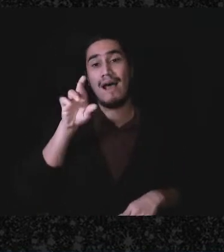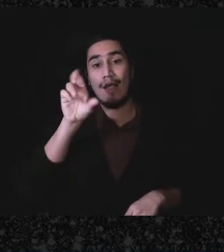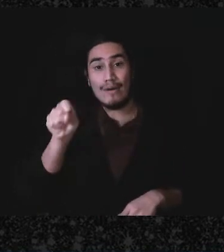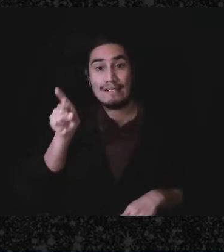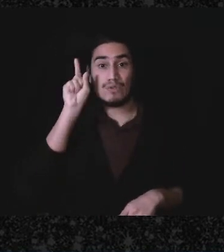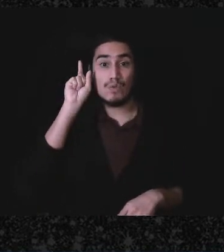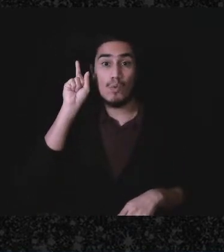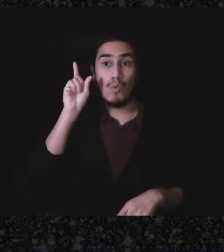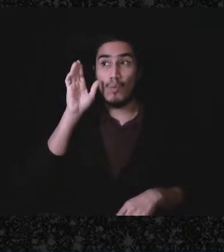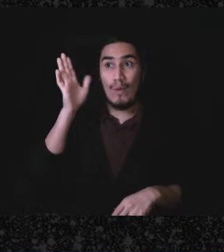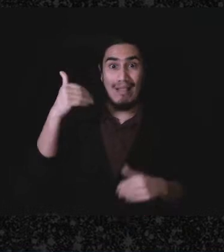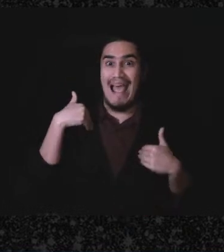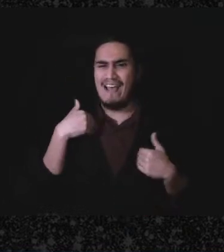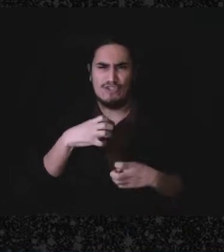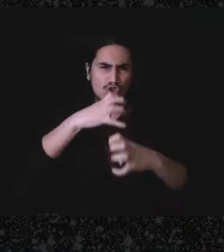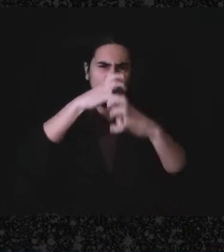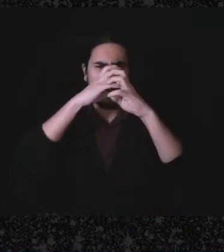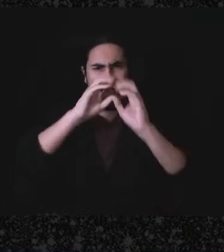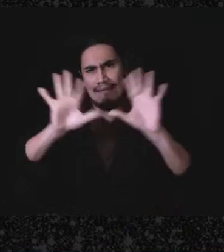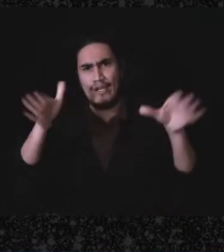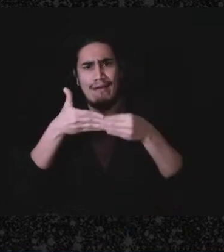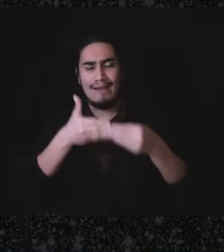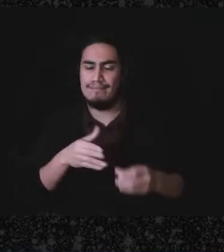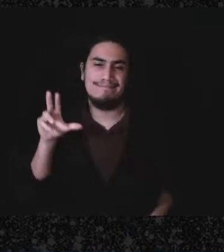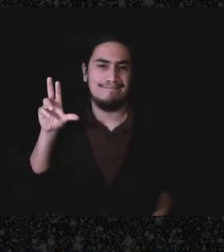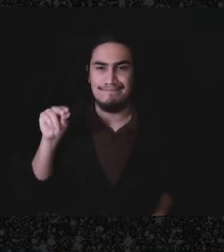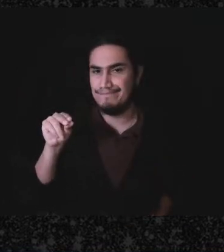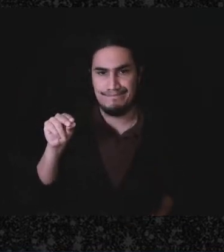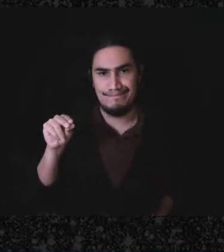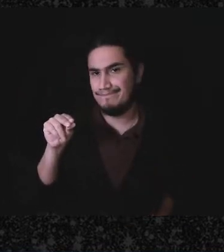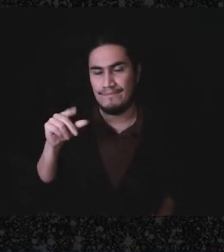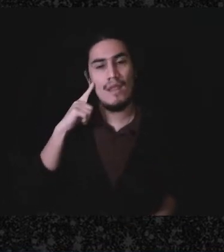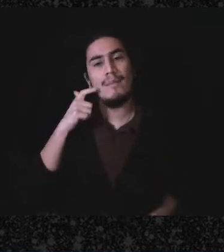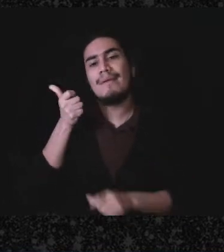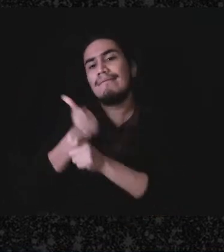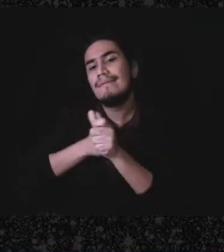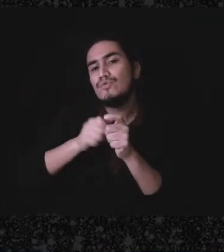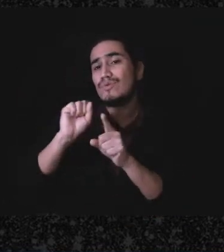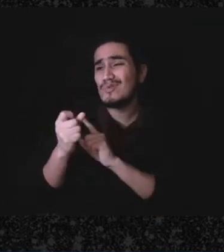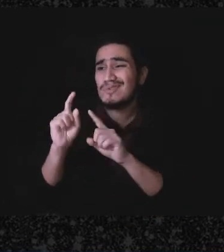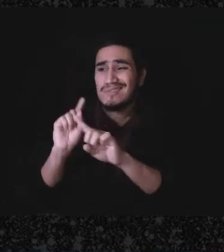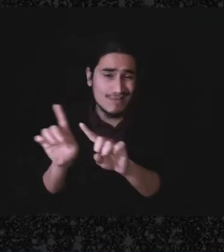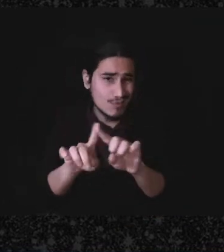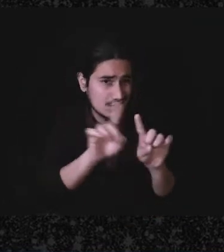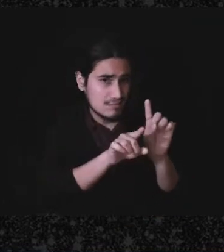guidance on this since every situation is slightly different and they will take each situation